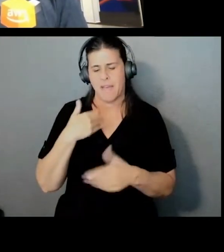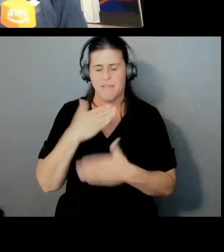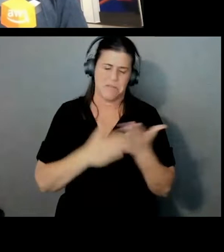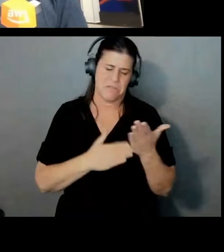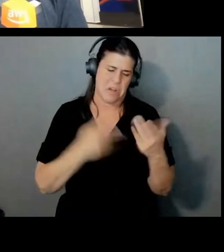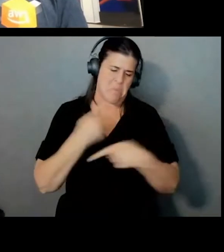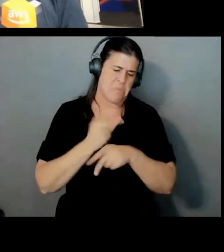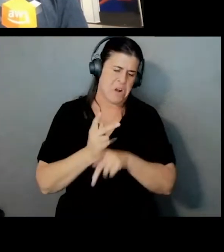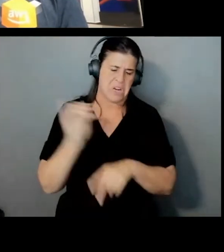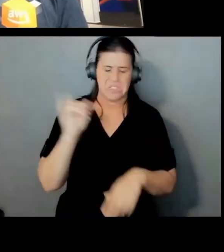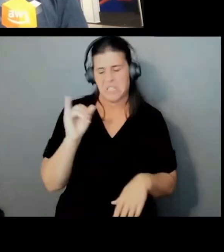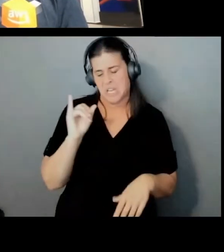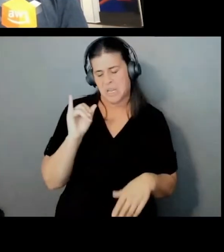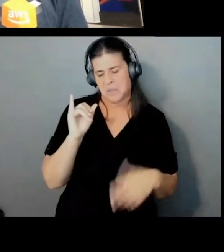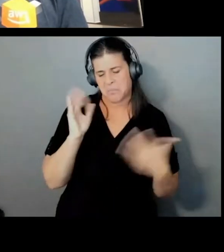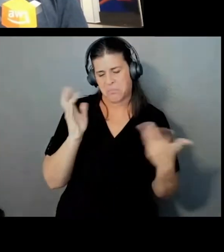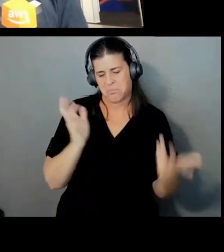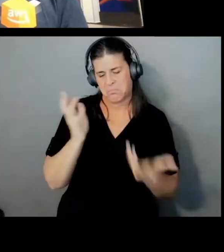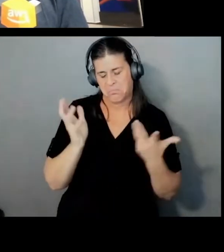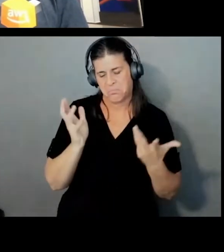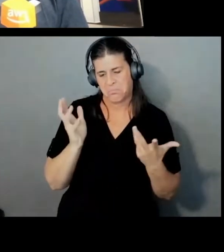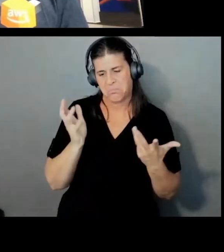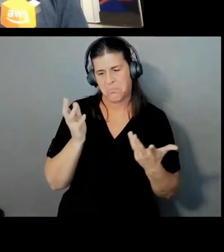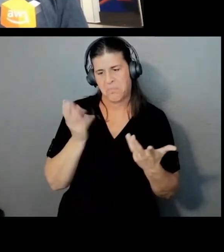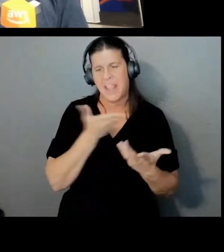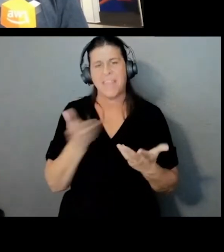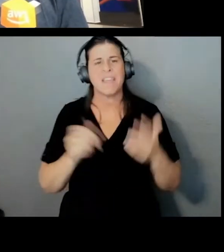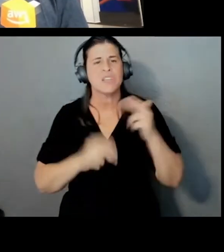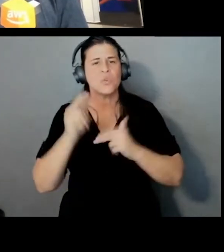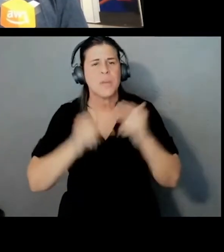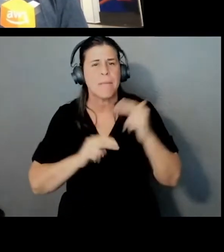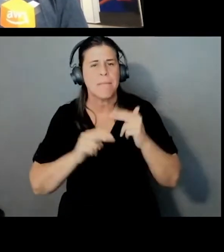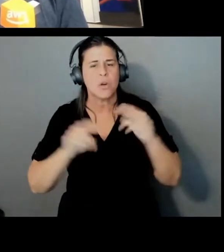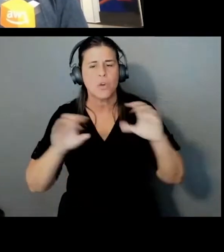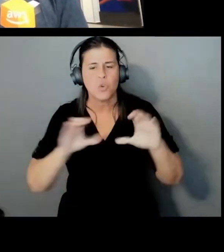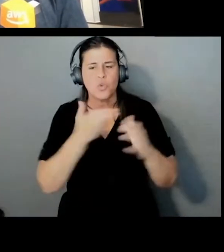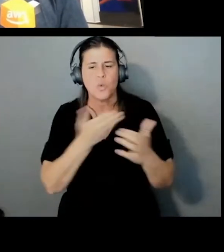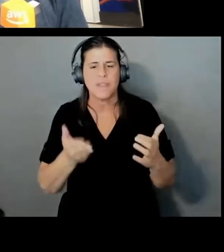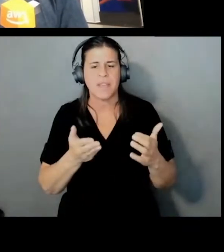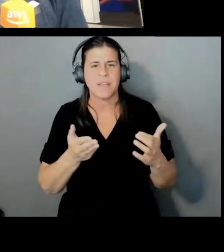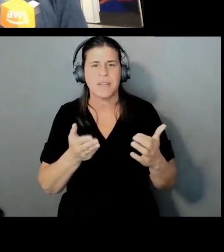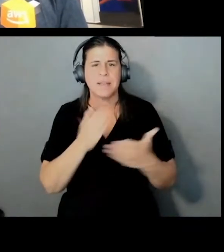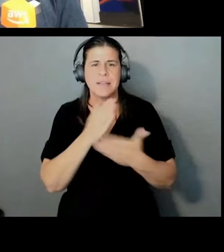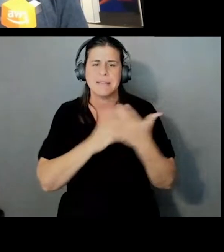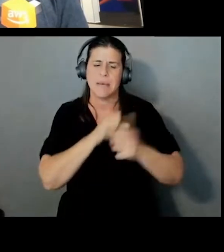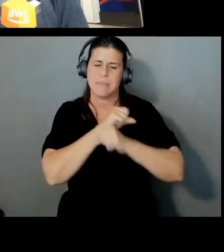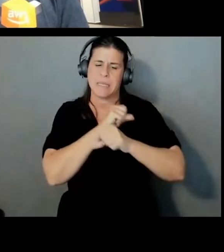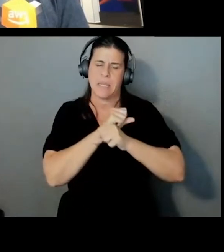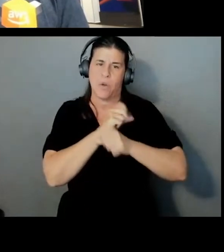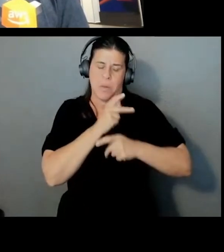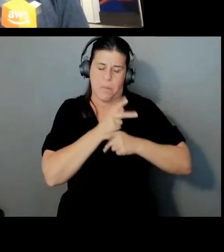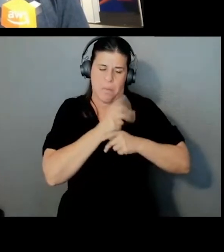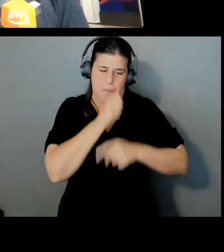There are things you can build where you are doing things and there's some security in keeping it not public, right?